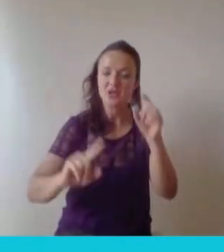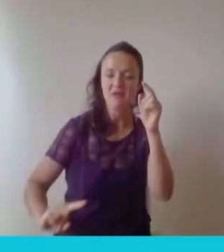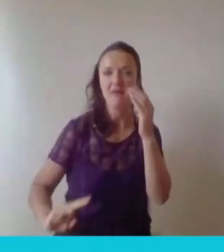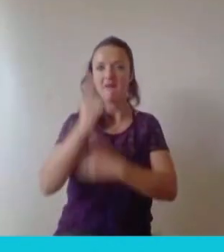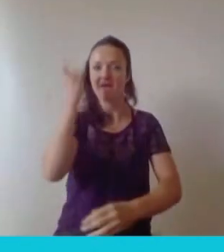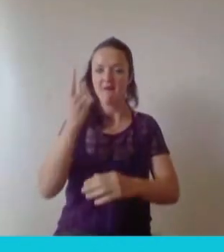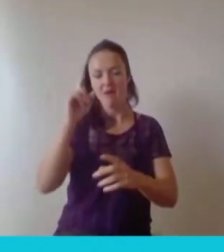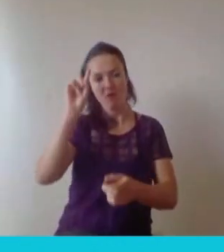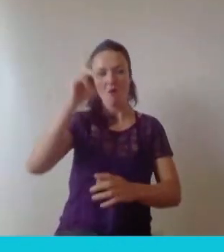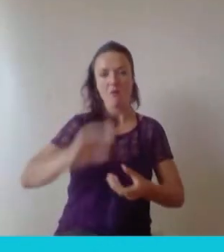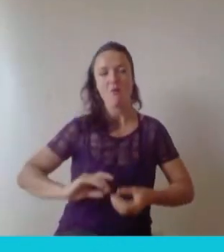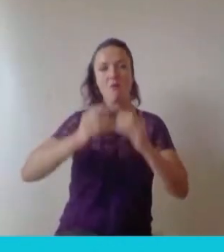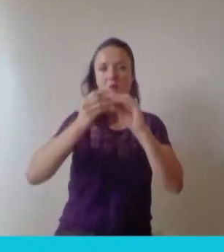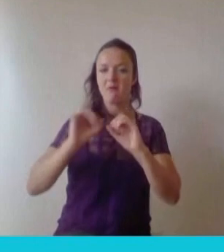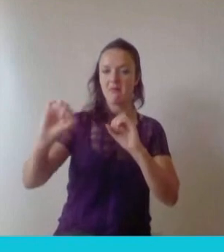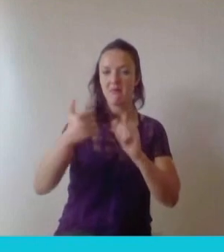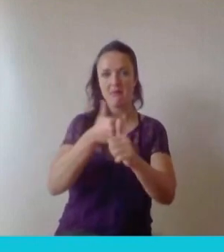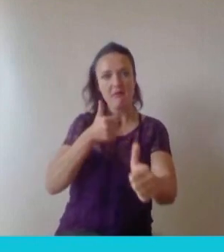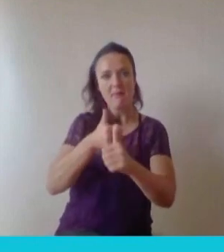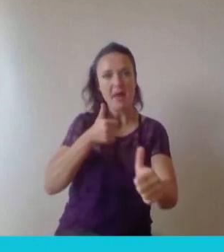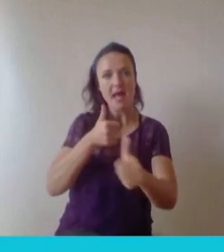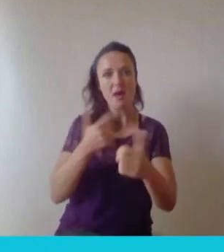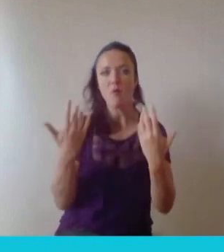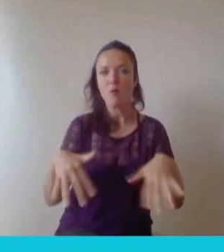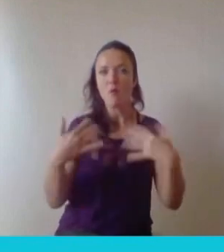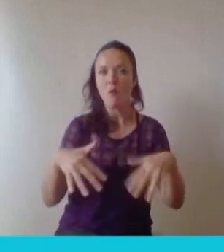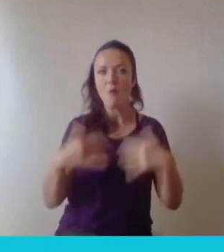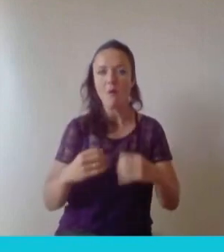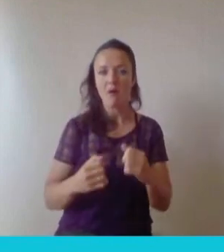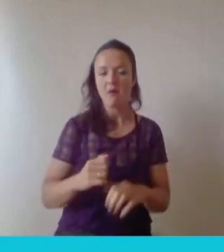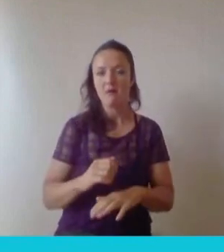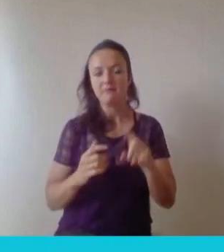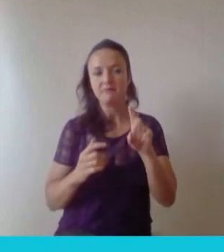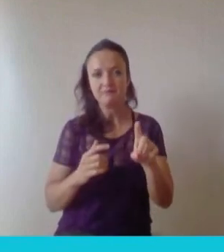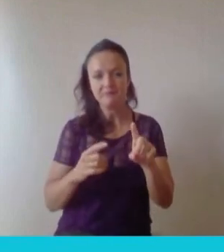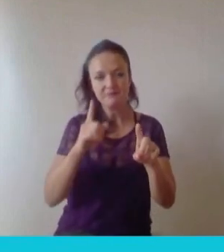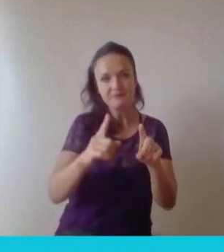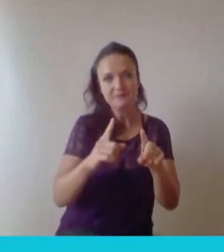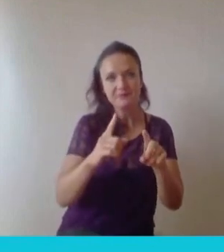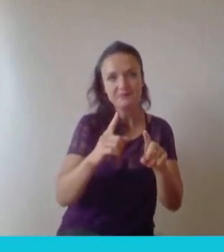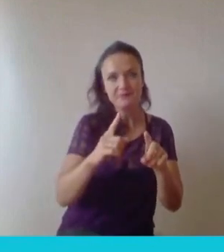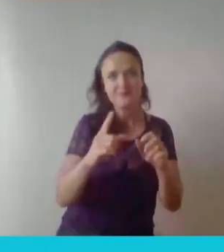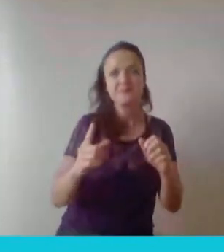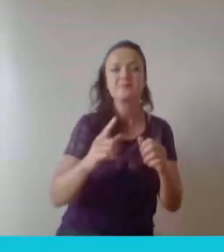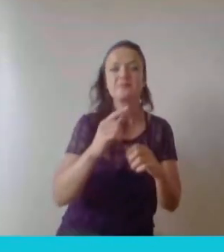development commercialisation of today's AI market. Jenny is a thought leader, not only in AI and computer vision,